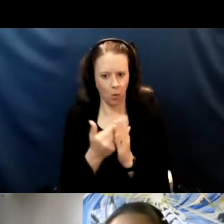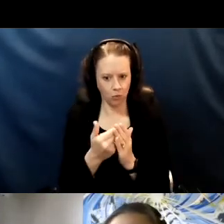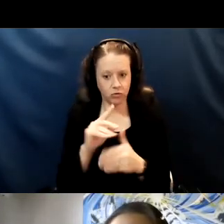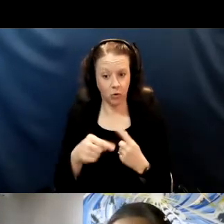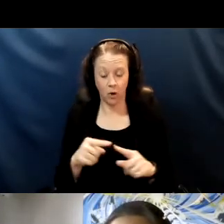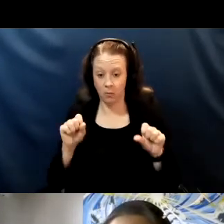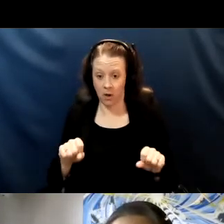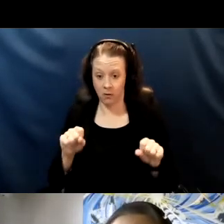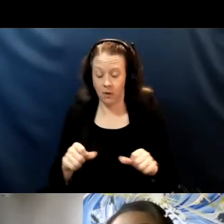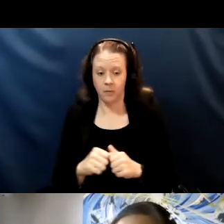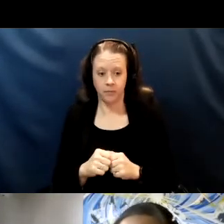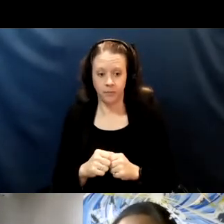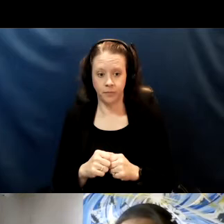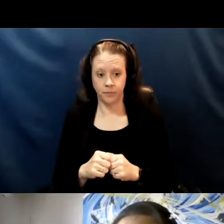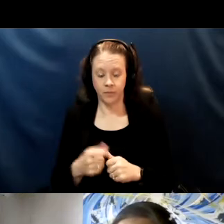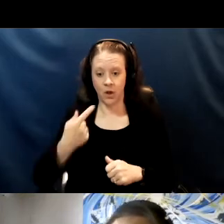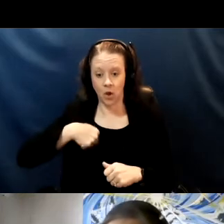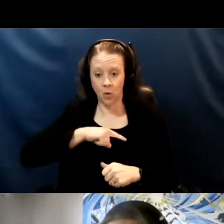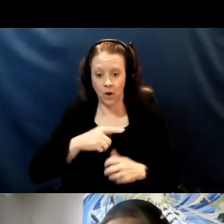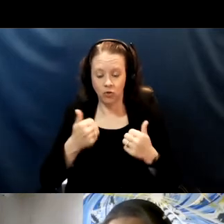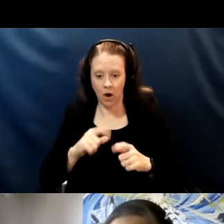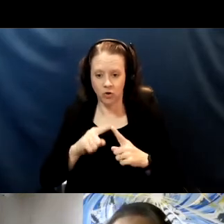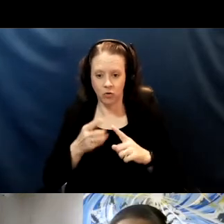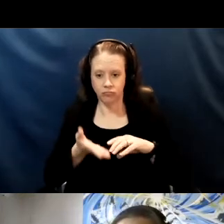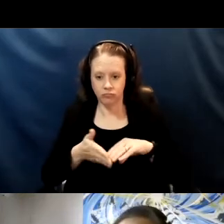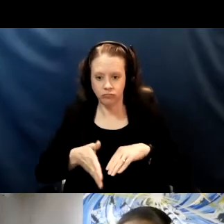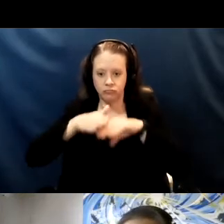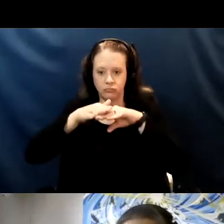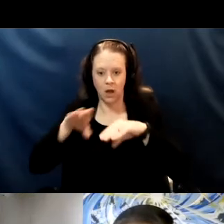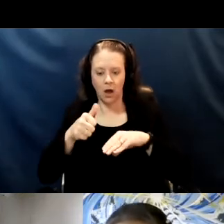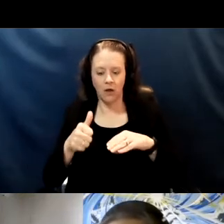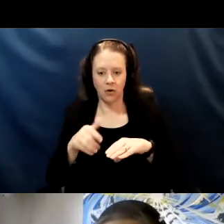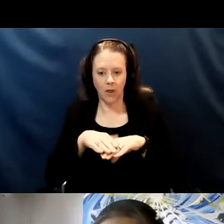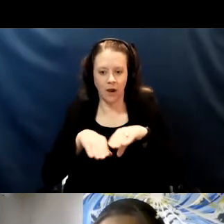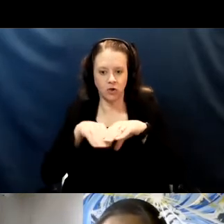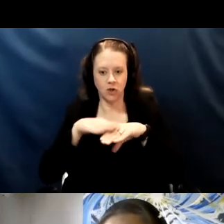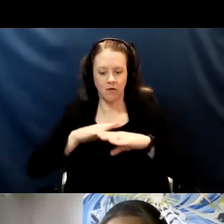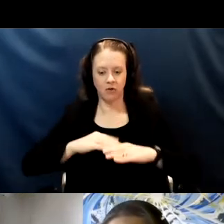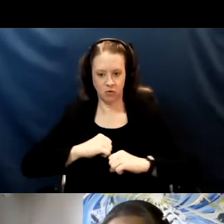We maximize other layers of protection if physical distancing is in itself